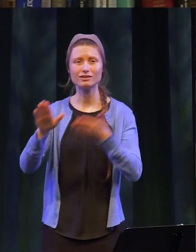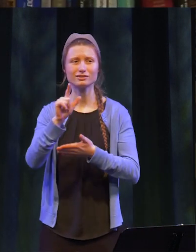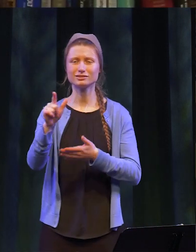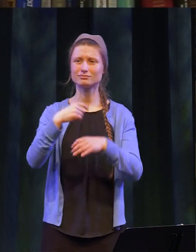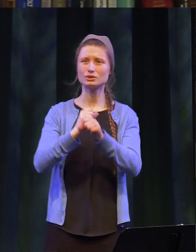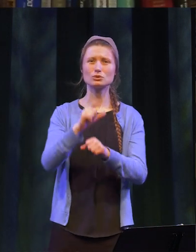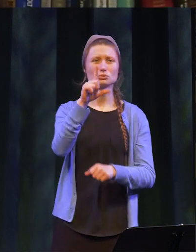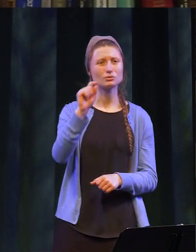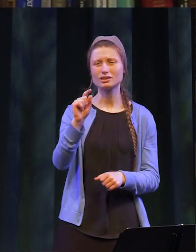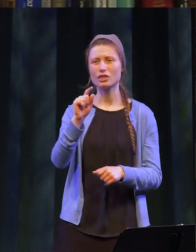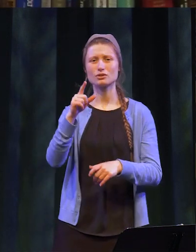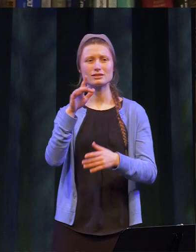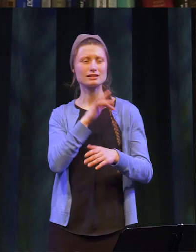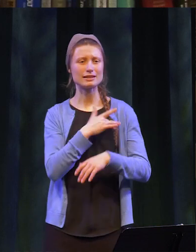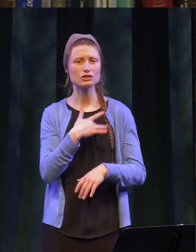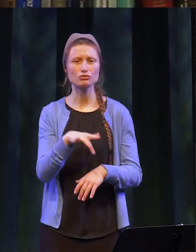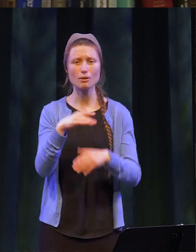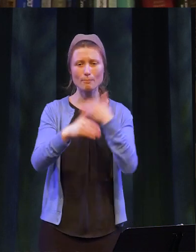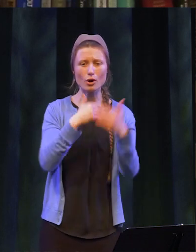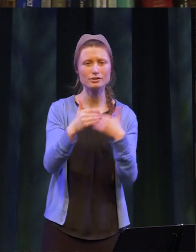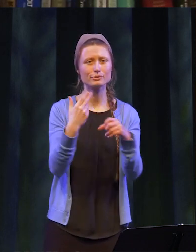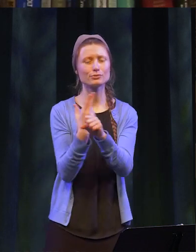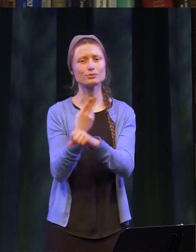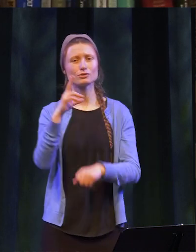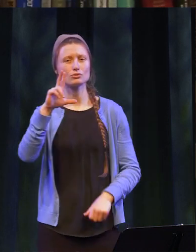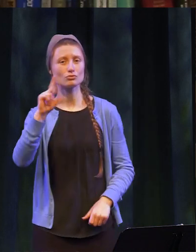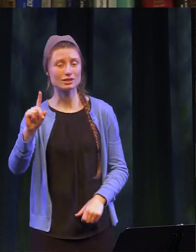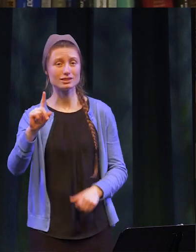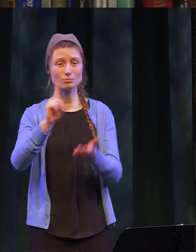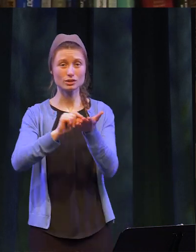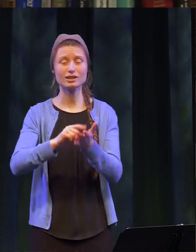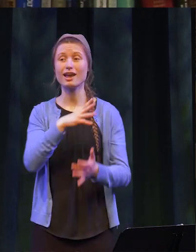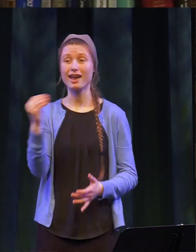with sensory processing disorders using 3D printing and volunteers her time at the local